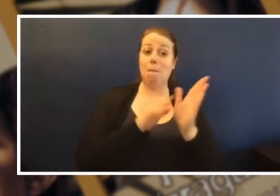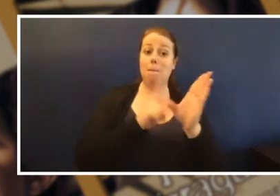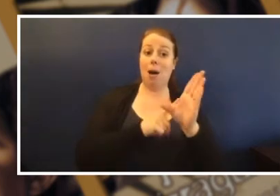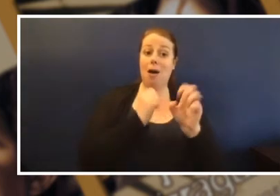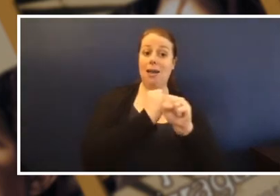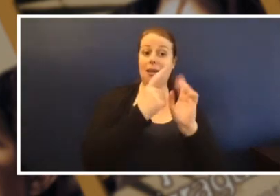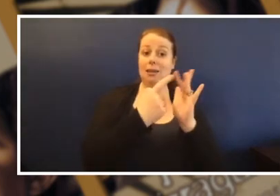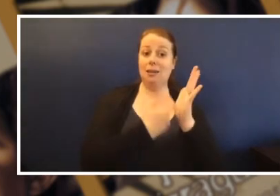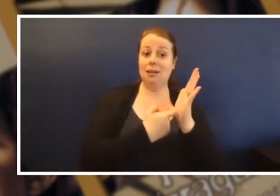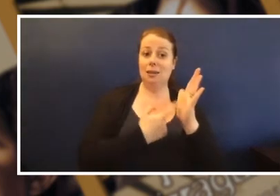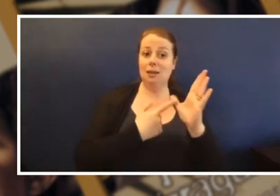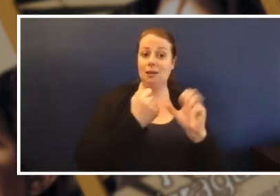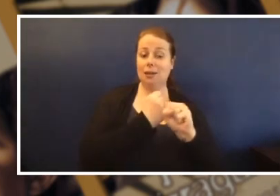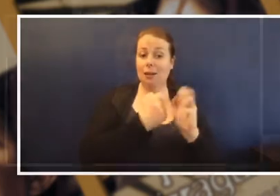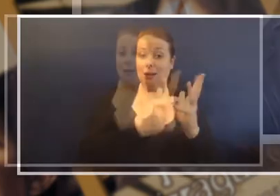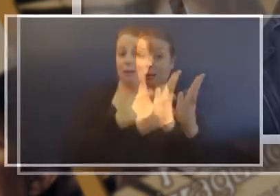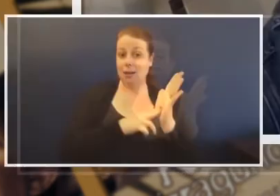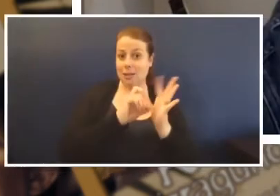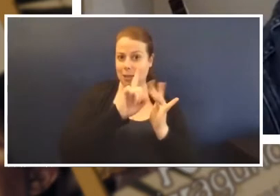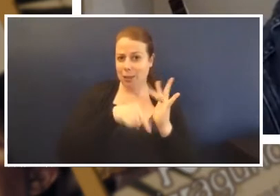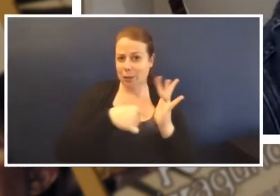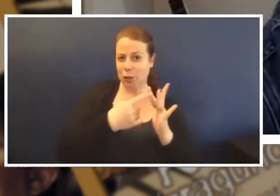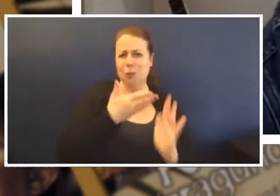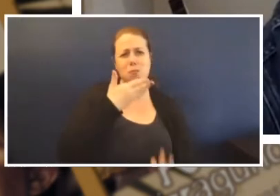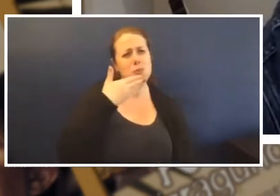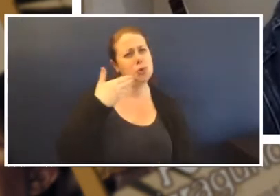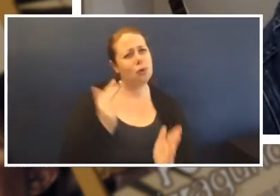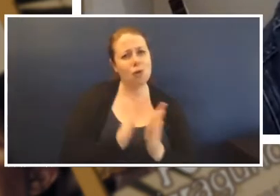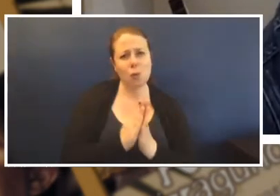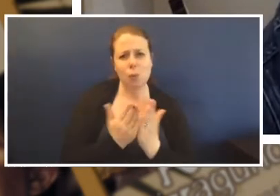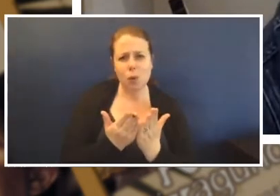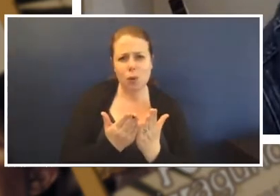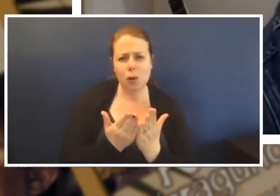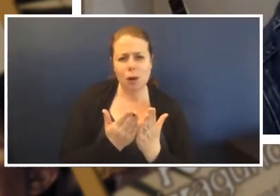and I was wondering where did the idea, I mean obviously you had your own tree frog